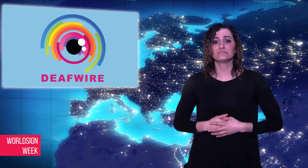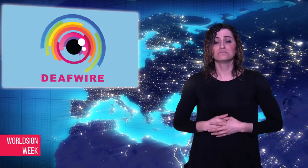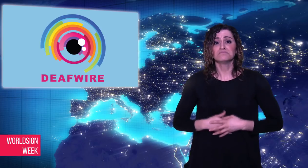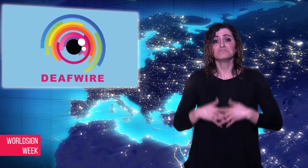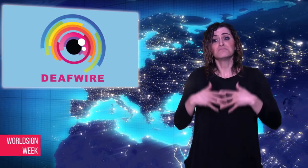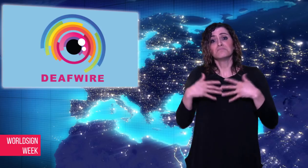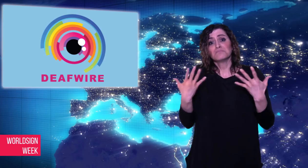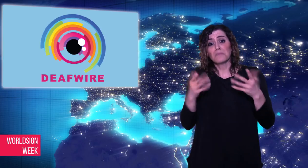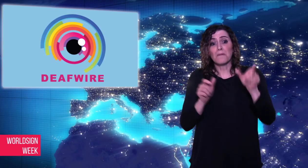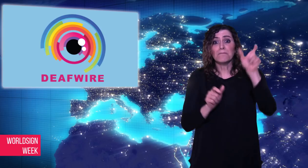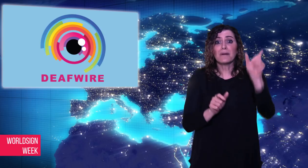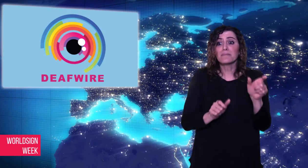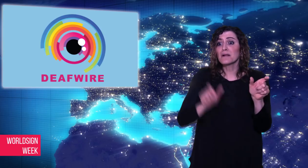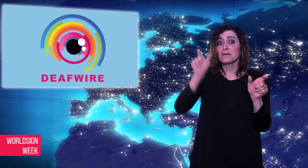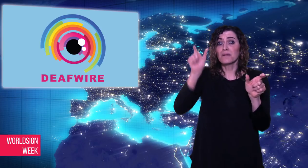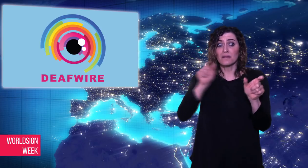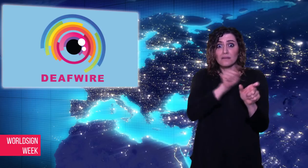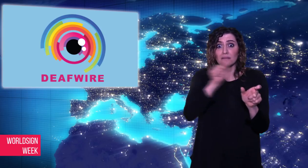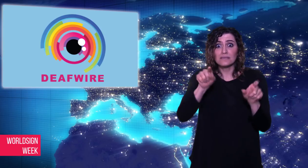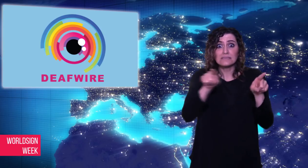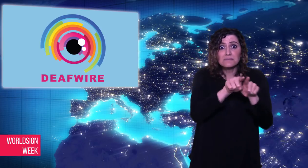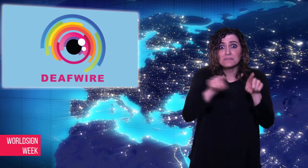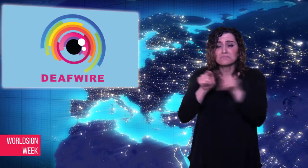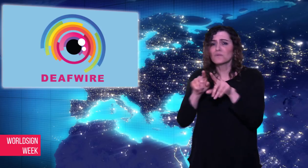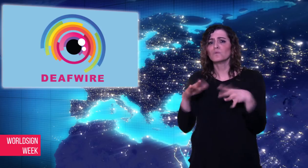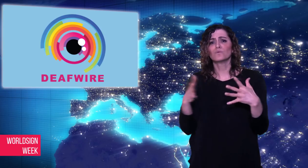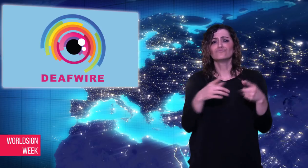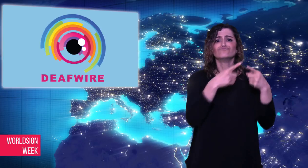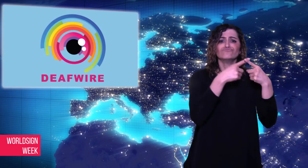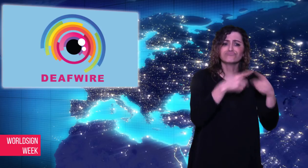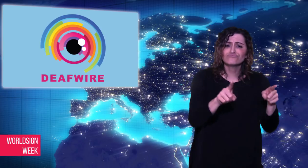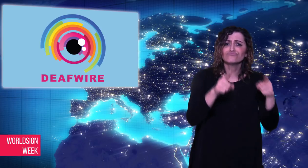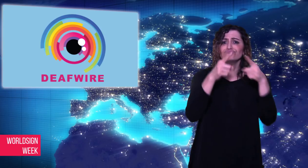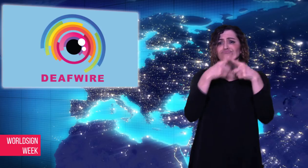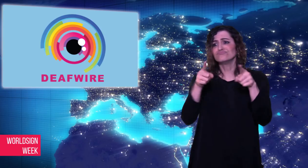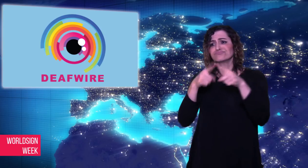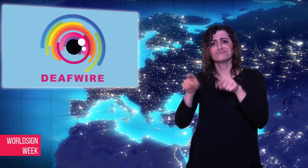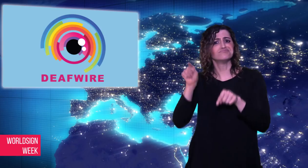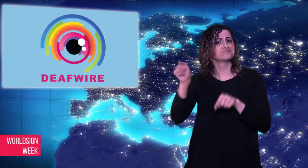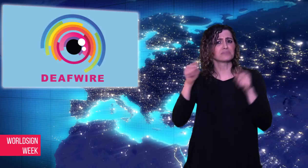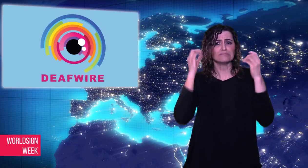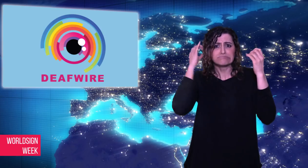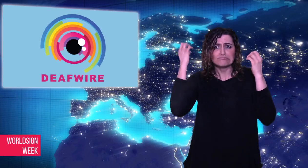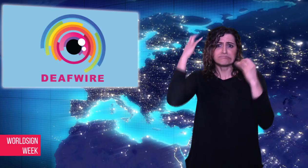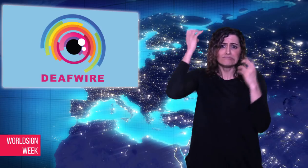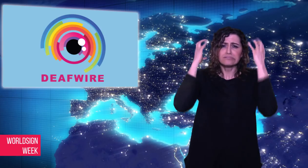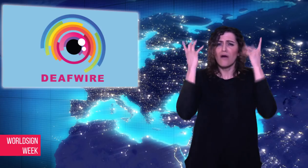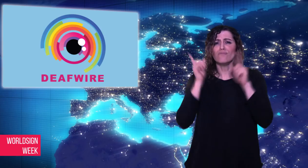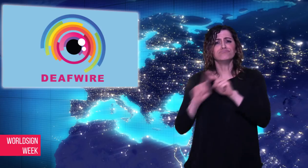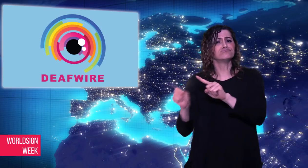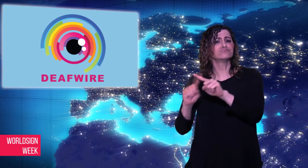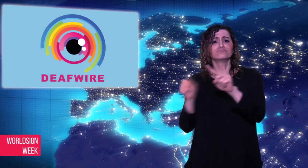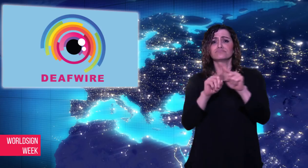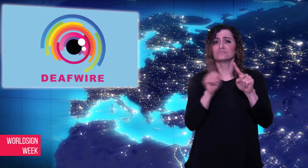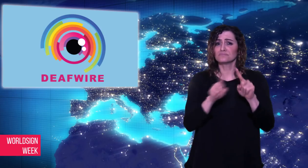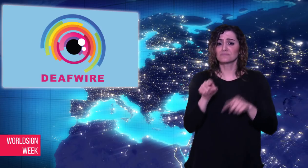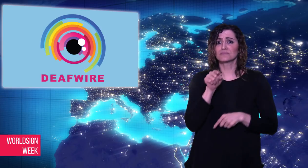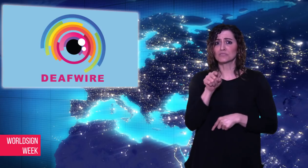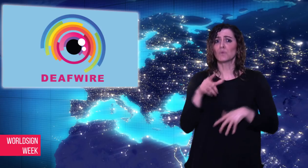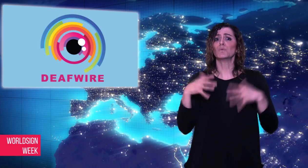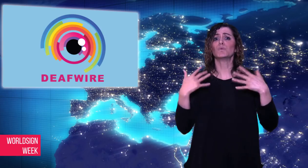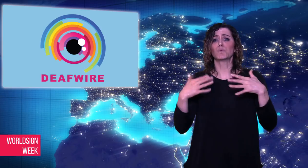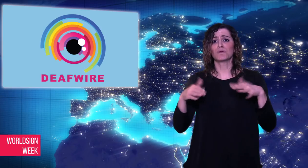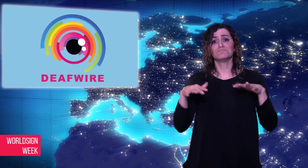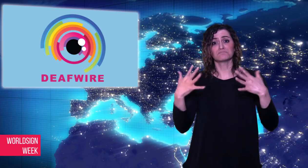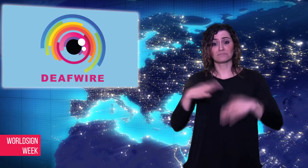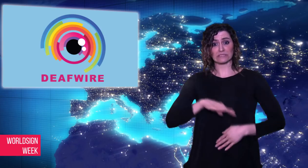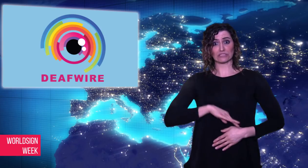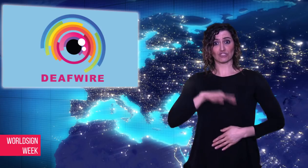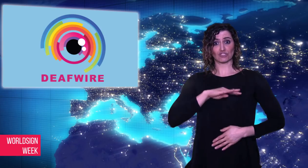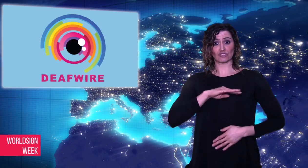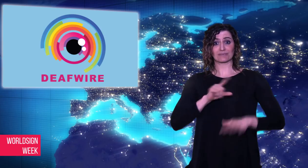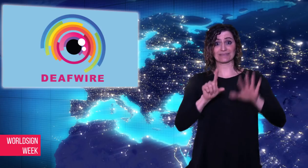over 65. Tinnitus can interfere with sleep